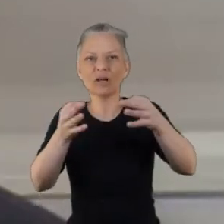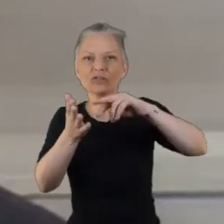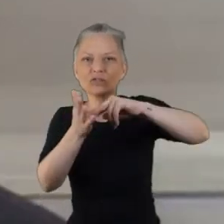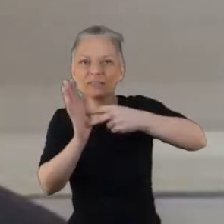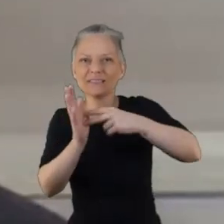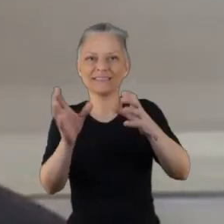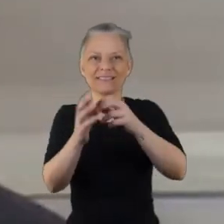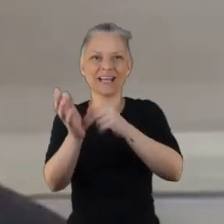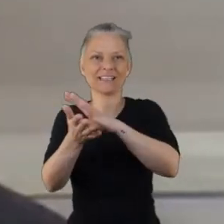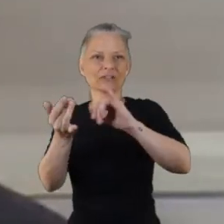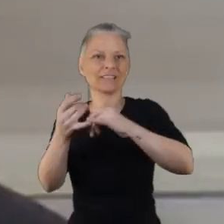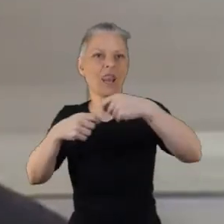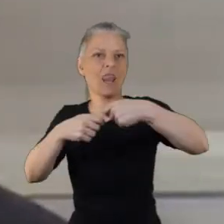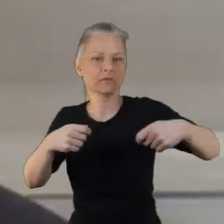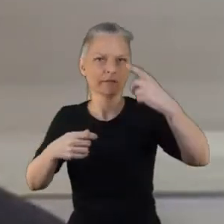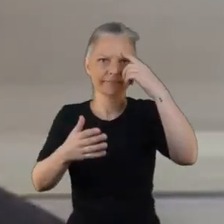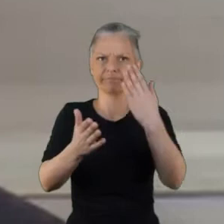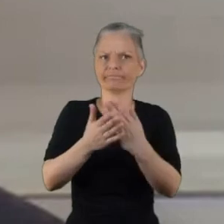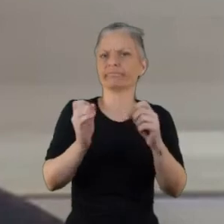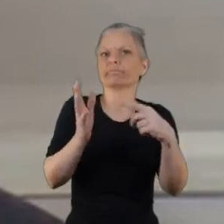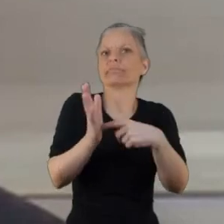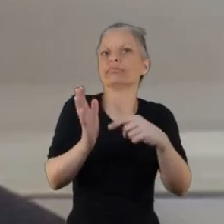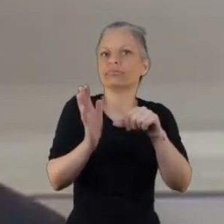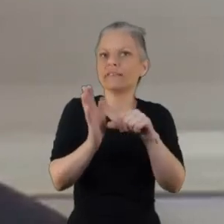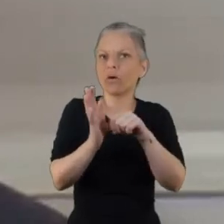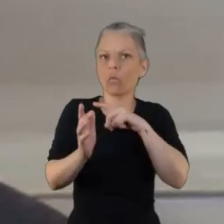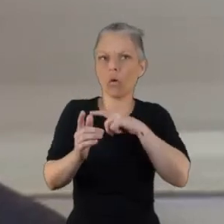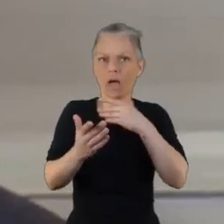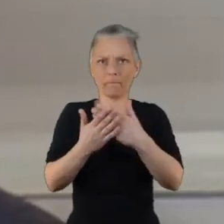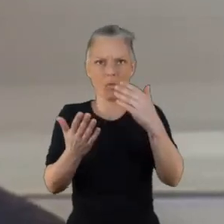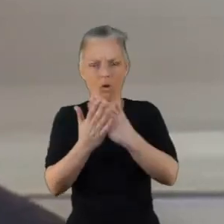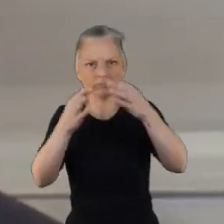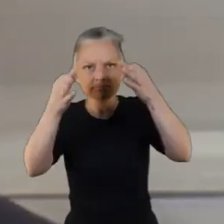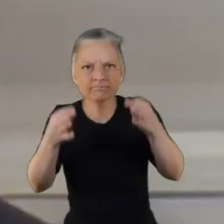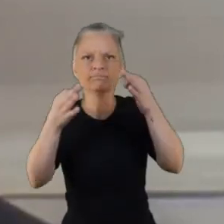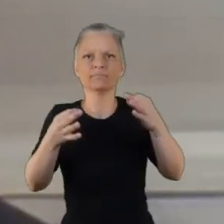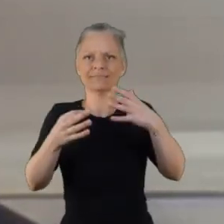ideas but I suppose the feasibility of the NHS maybe won't stretch to some of them but